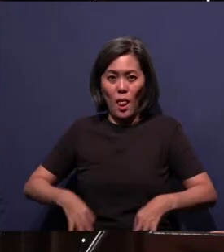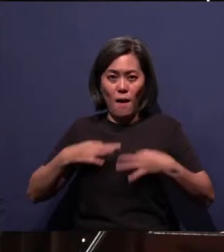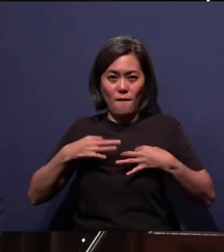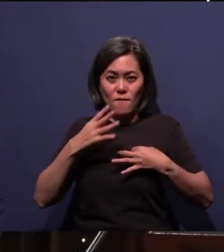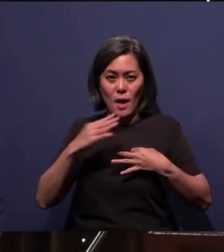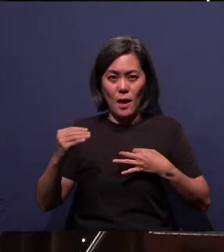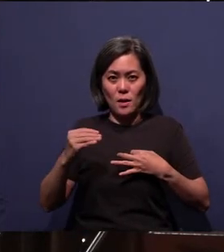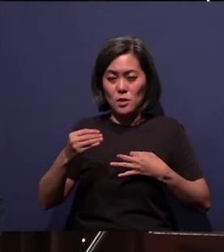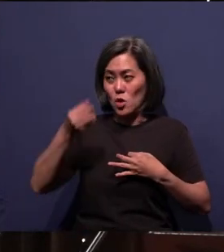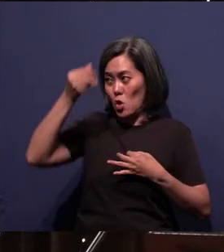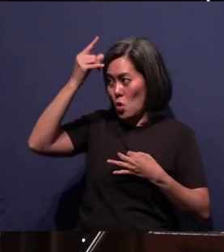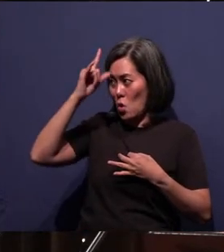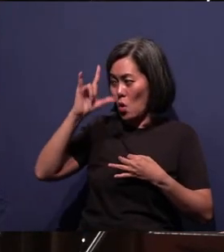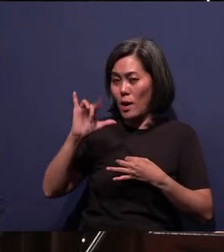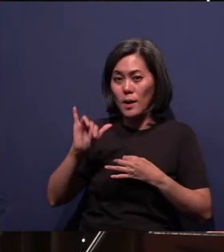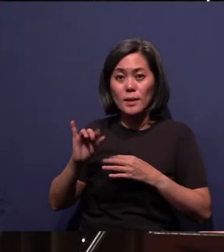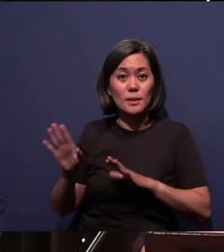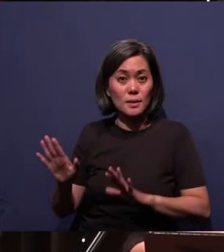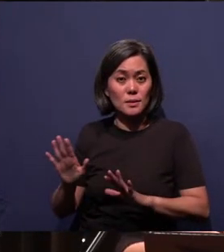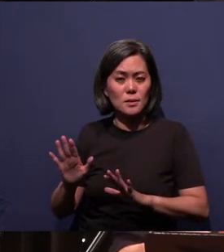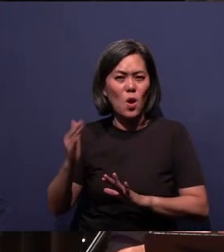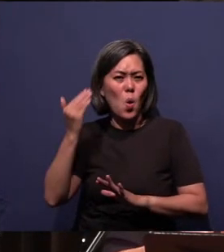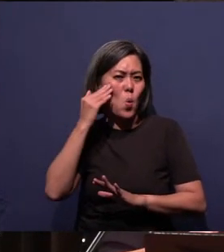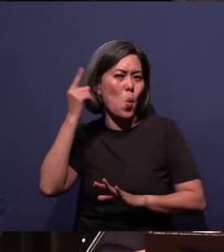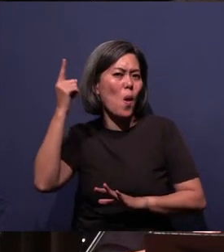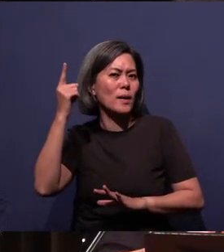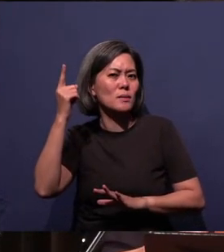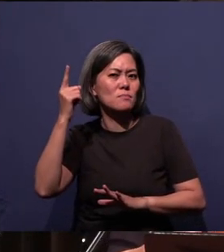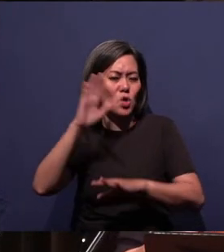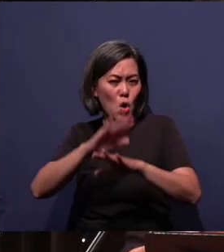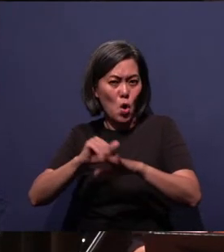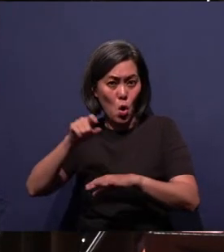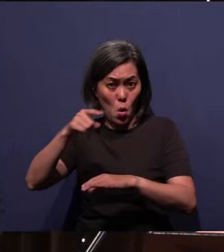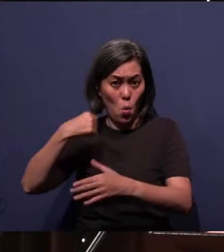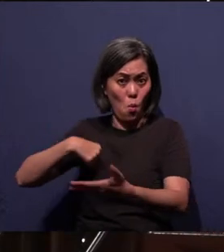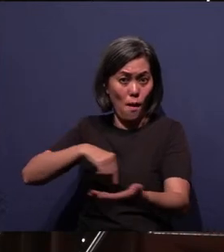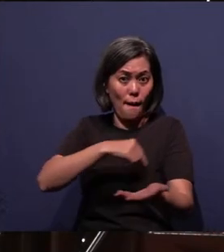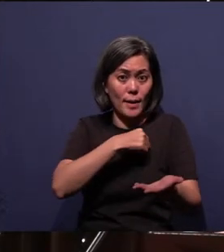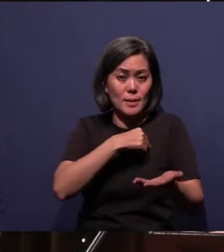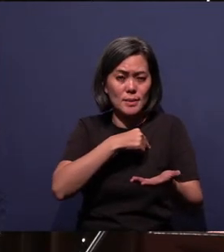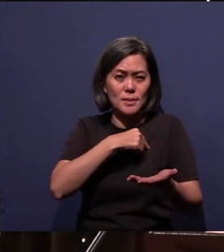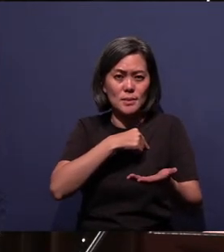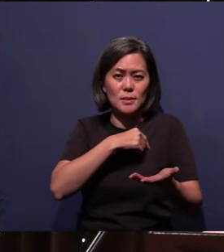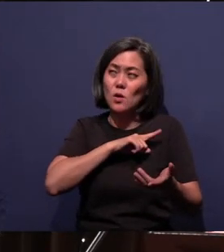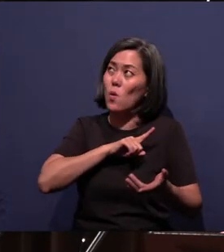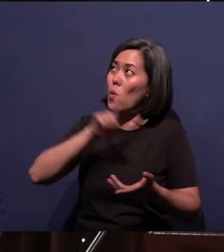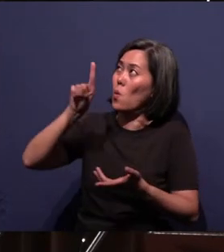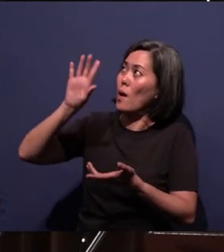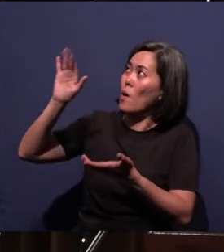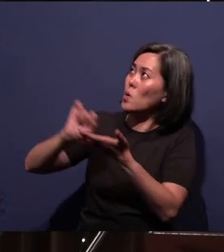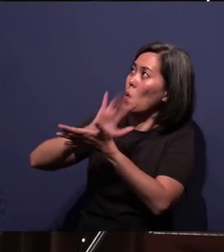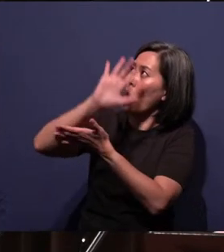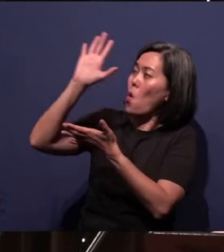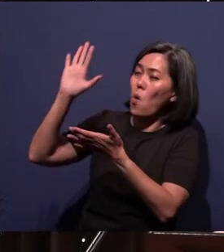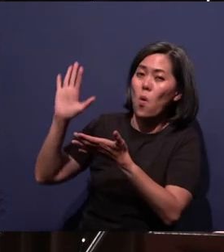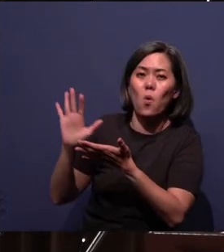through the knowledge of Him who has called us to His own glory and excellence.